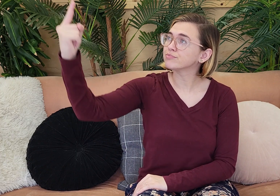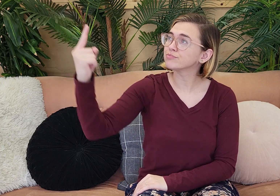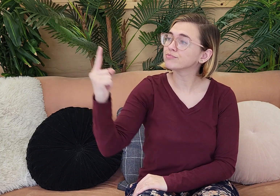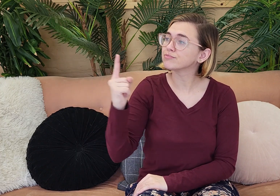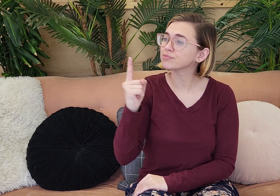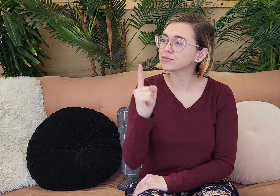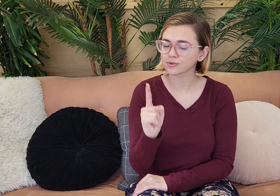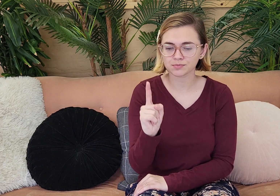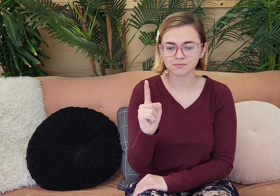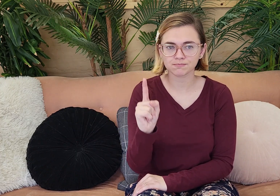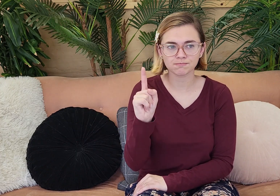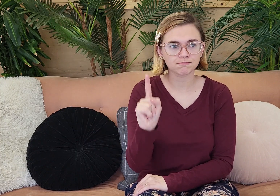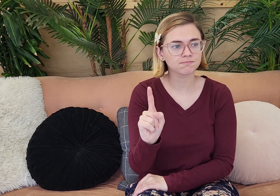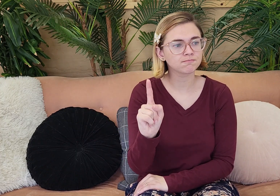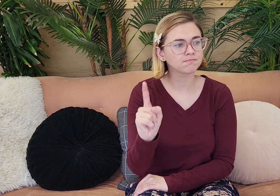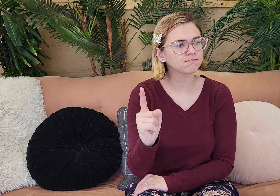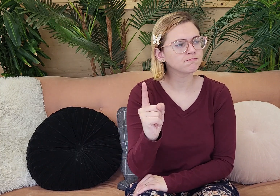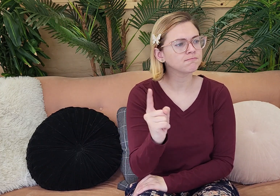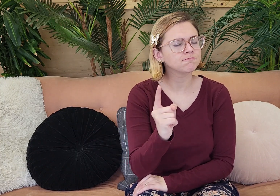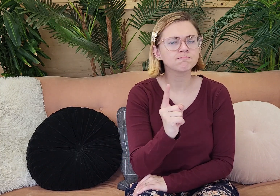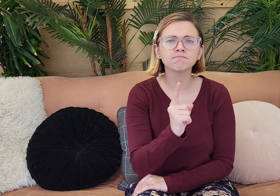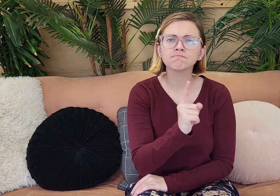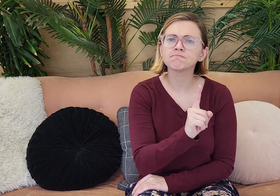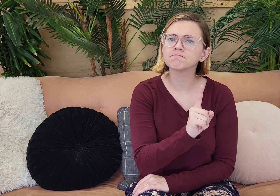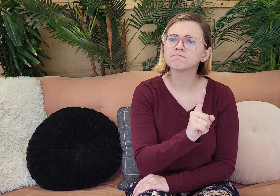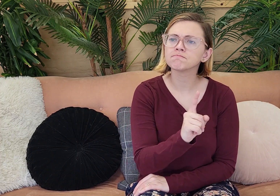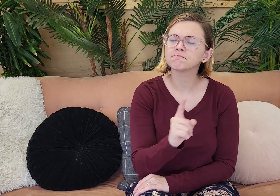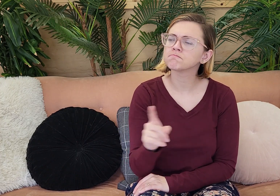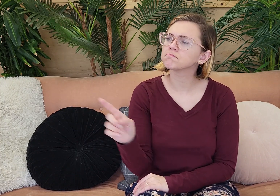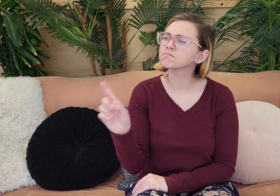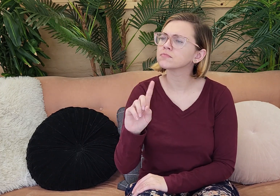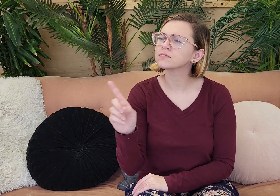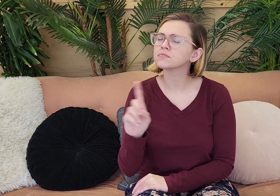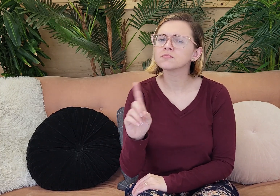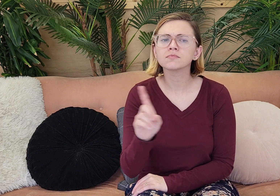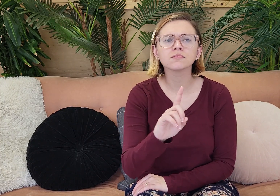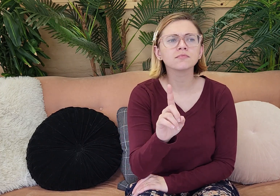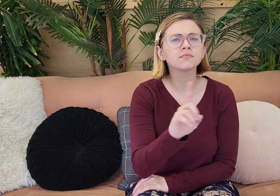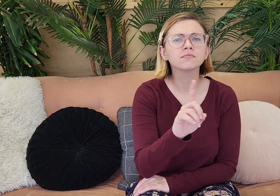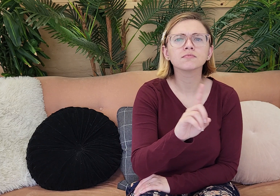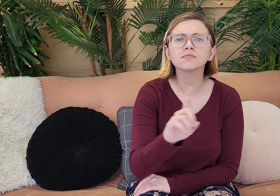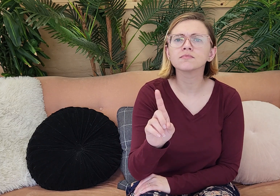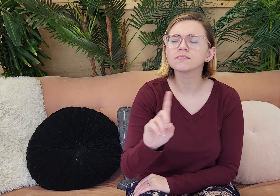That day God came down and he was walking around the garden. And he started